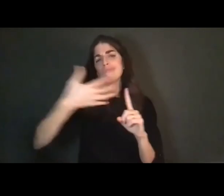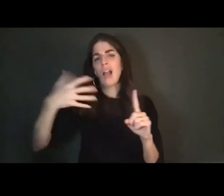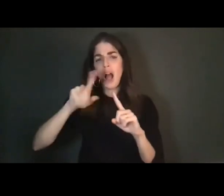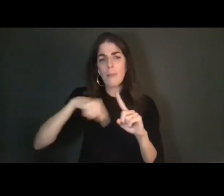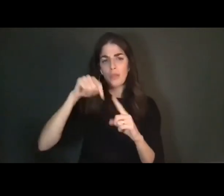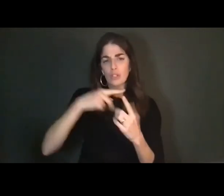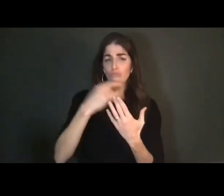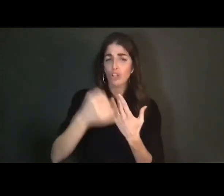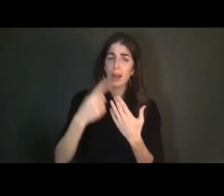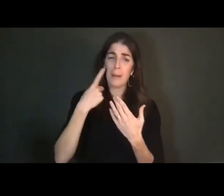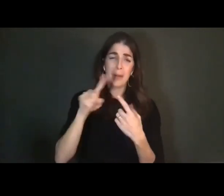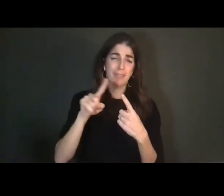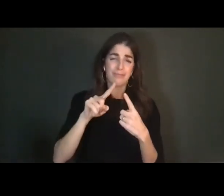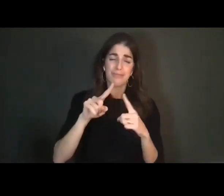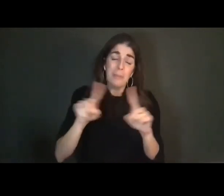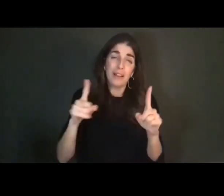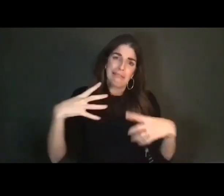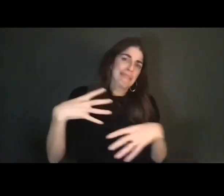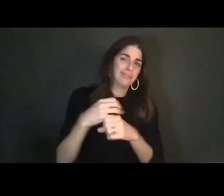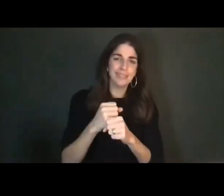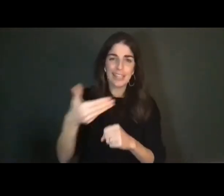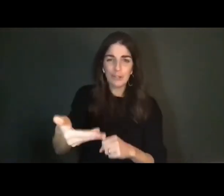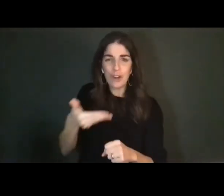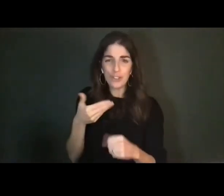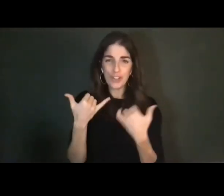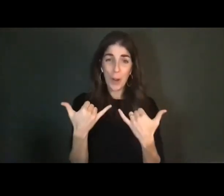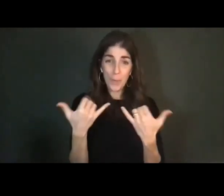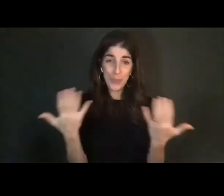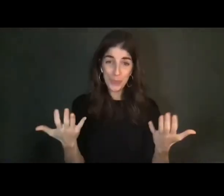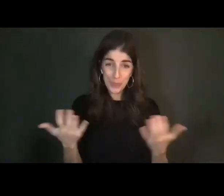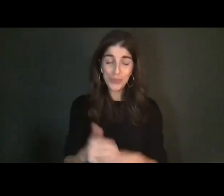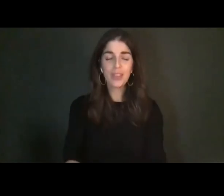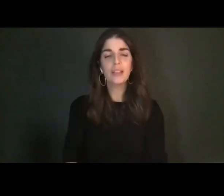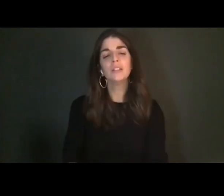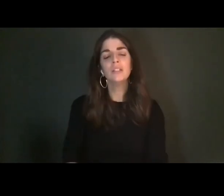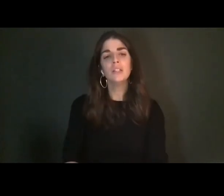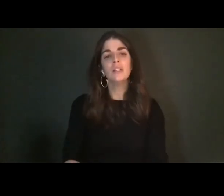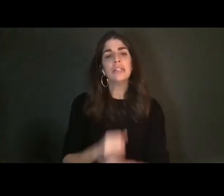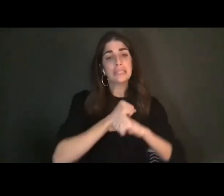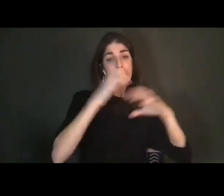briefest introduction that I will -- um, that I'll say is that these are scenes from a feature-length